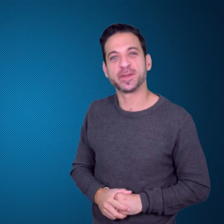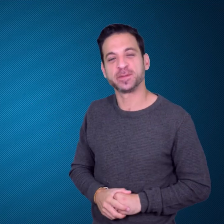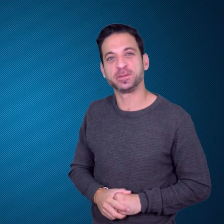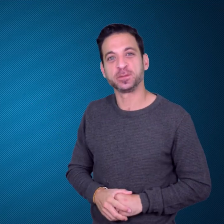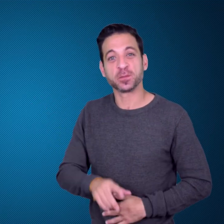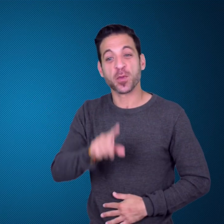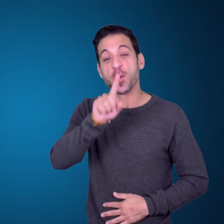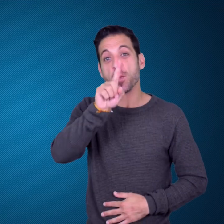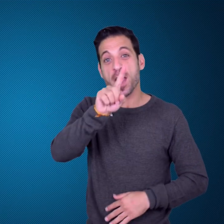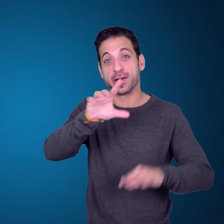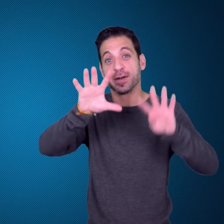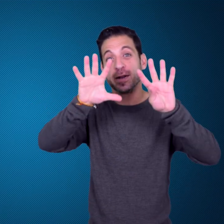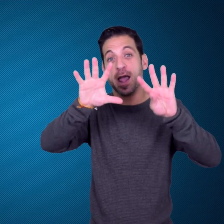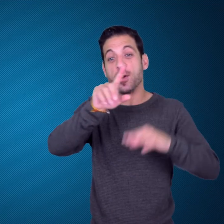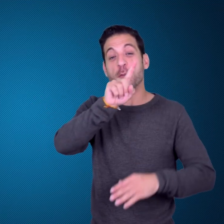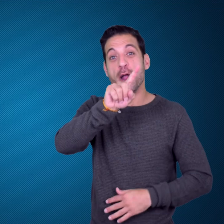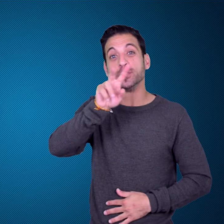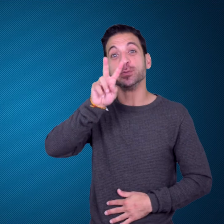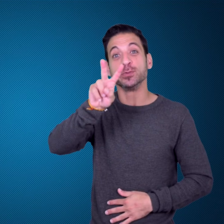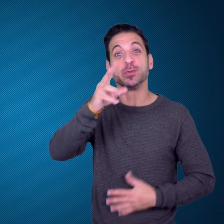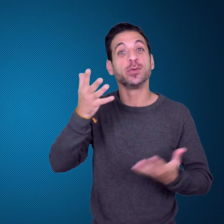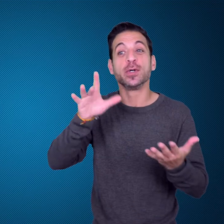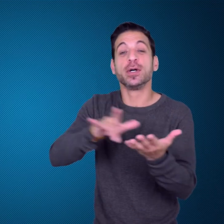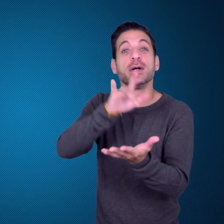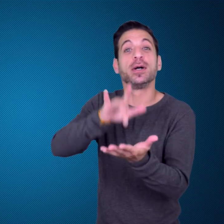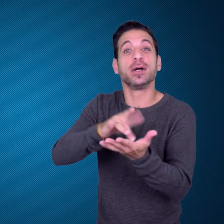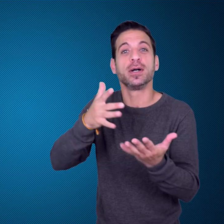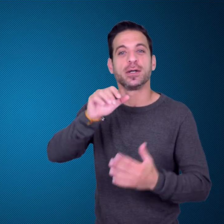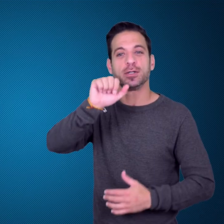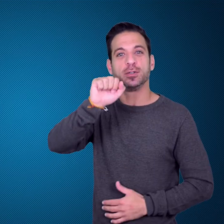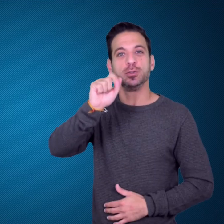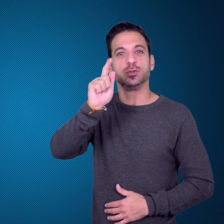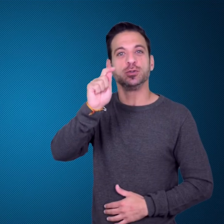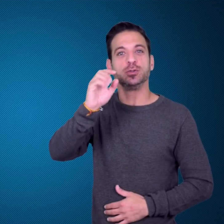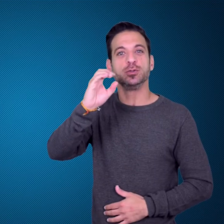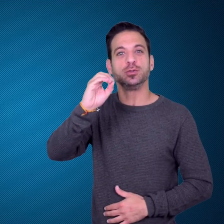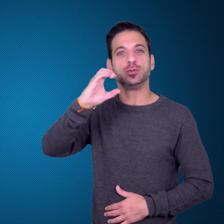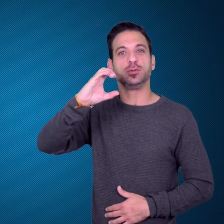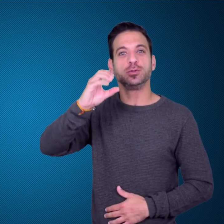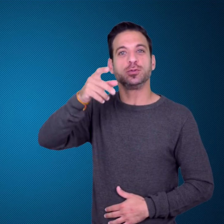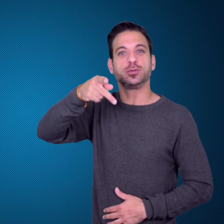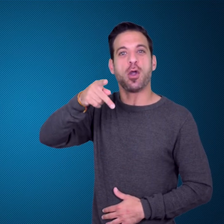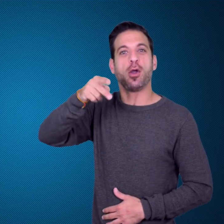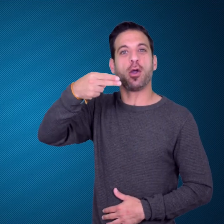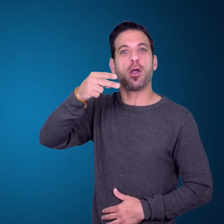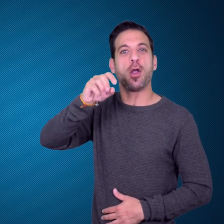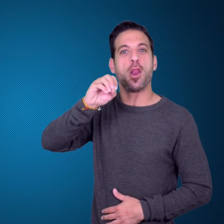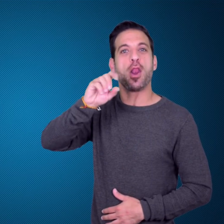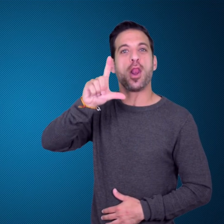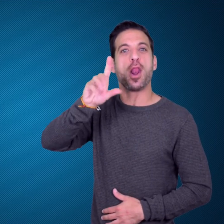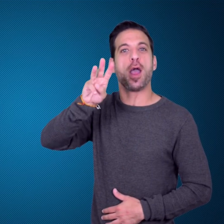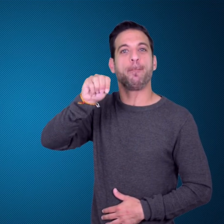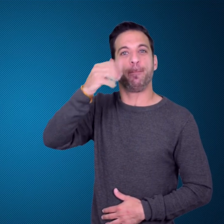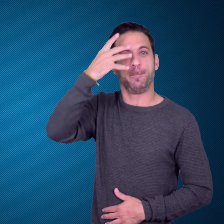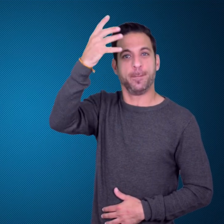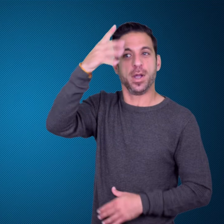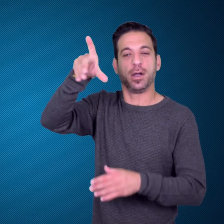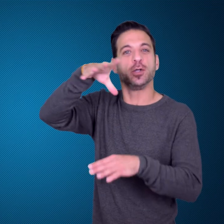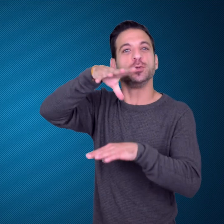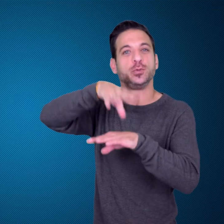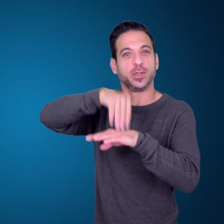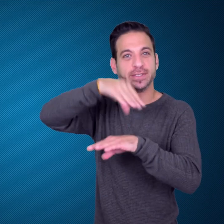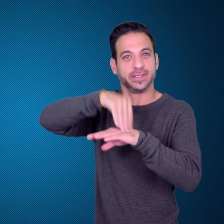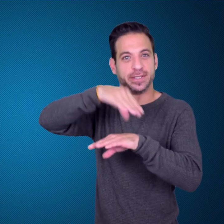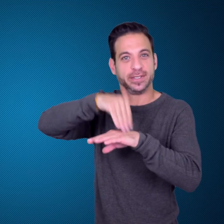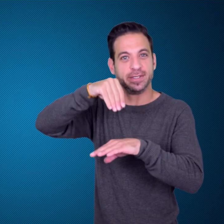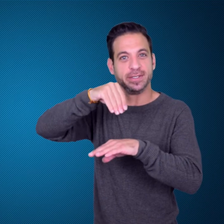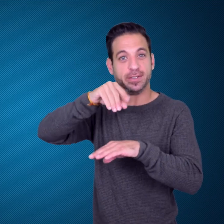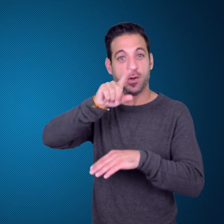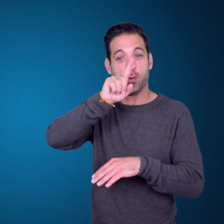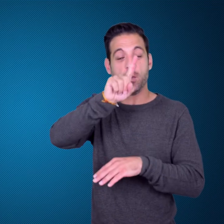Olympics Games in 1912 in Stockholm, Sweden.